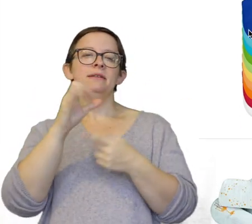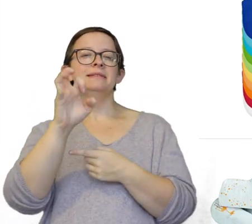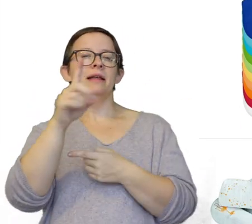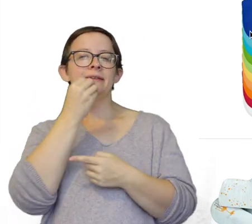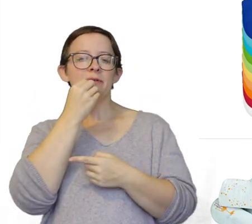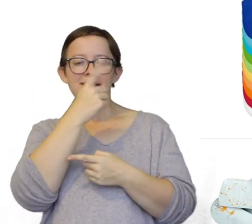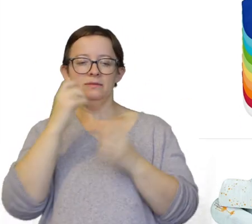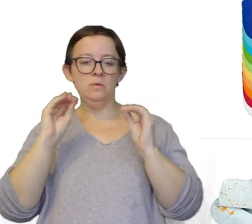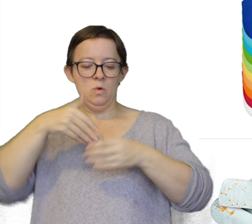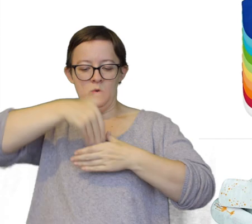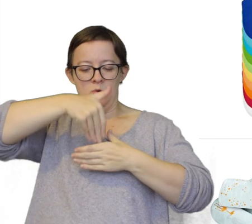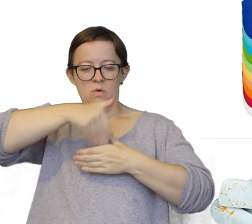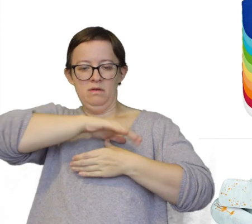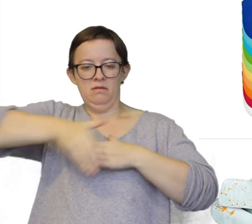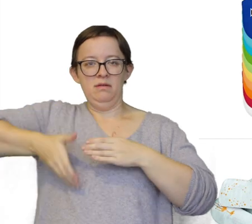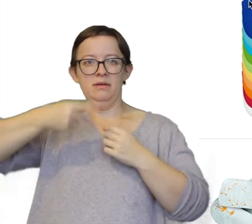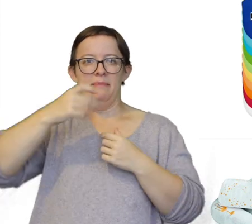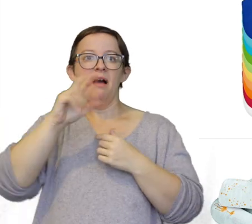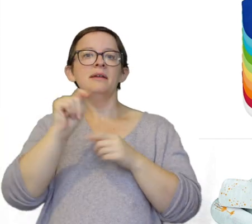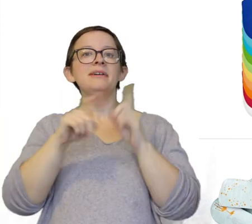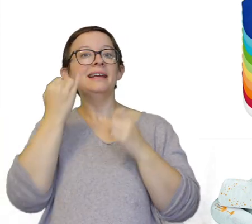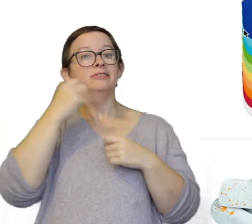because they don't have a pocket. But if it's just for a drooling bib